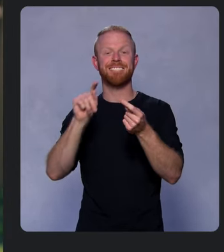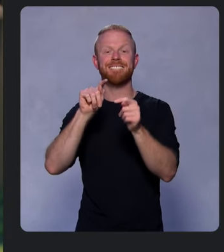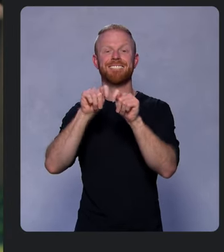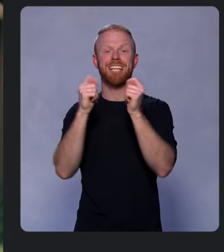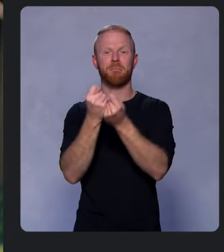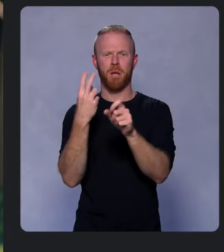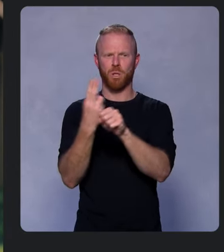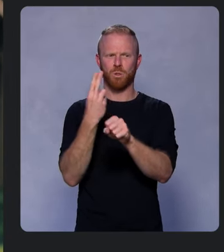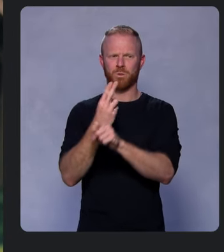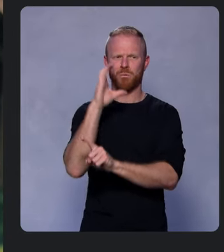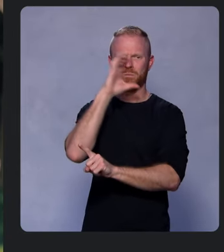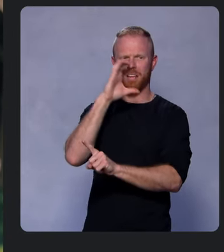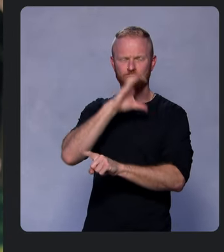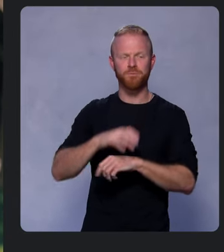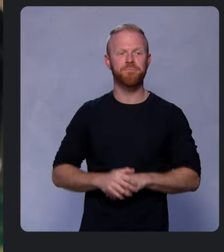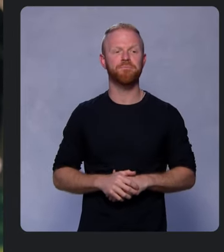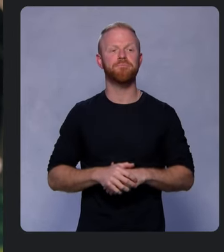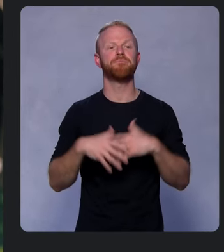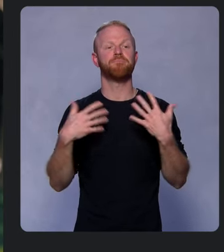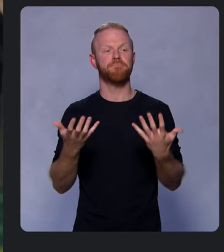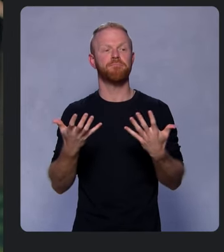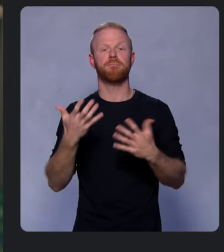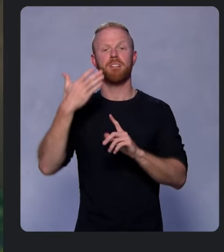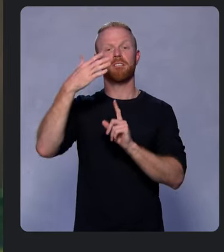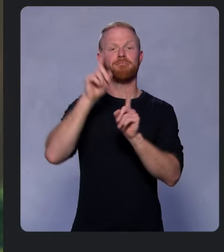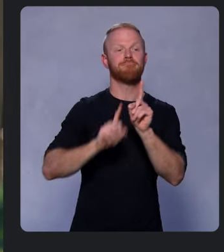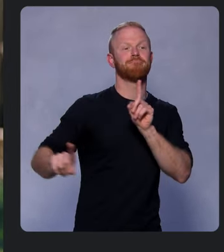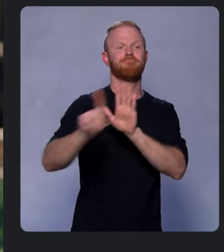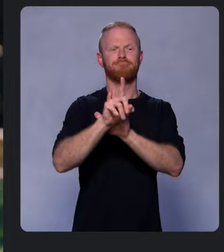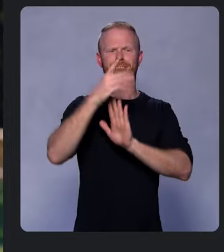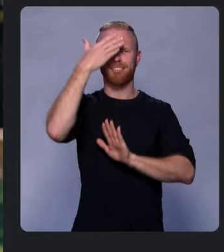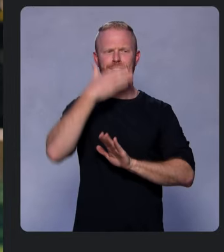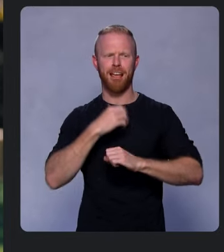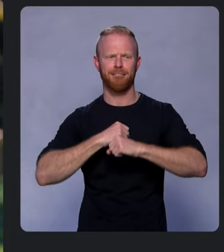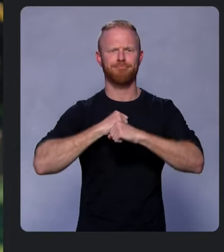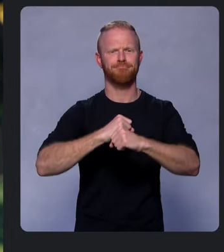And meanwhile, simply getting in front of people is something we know every site cares about.